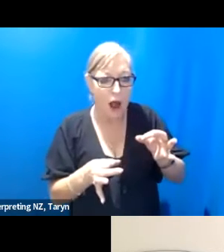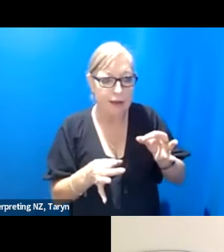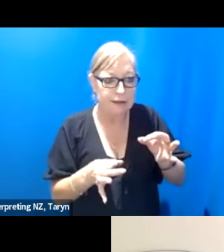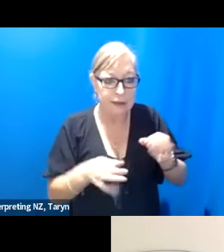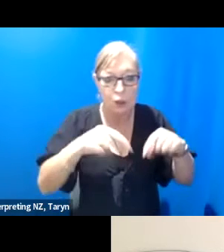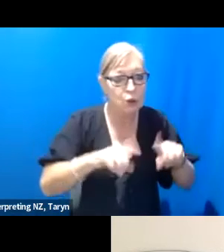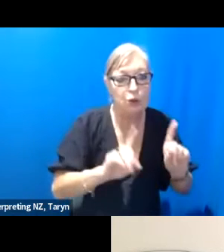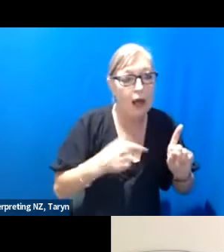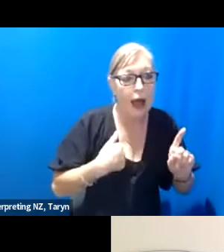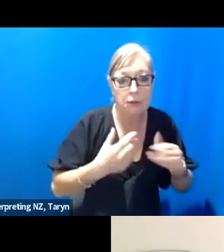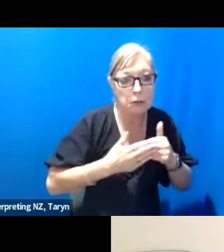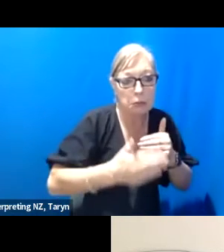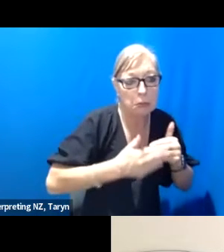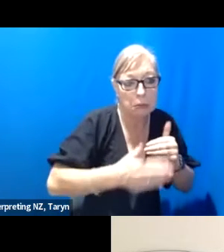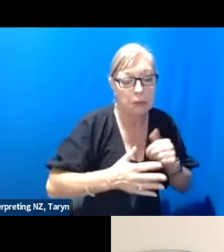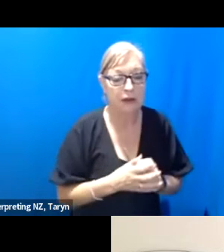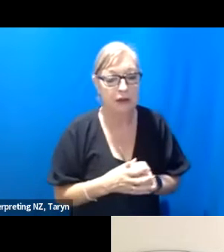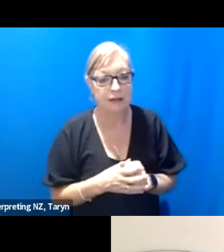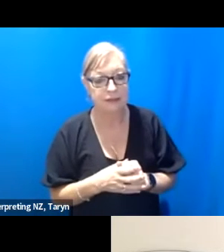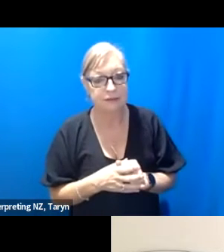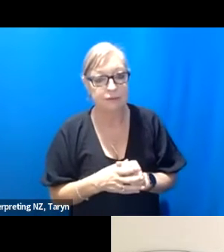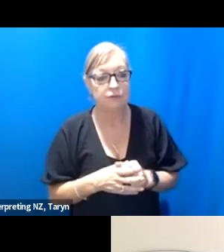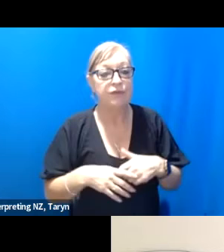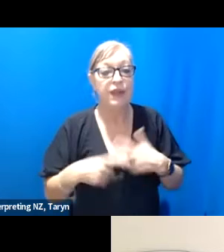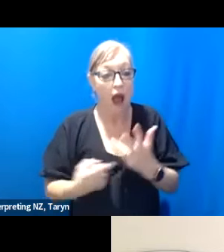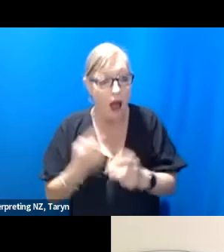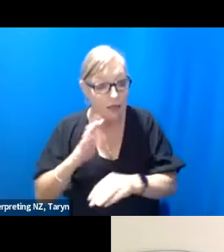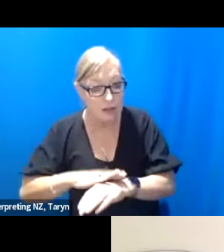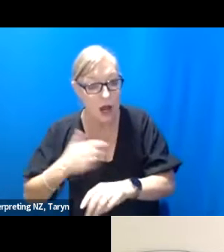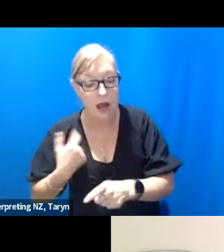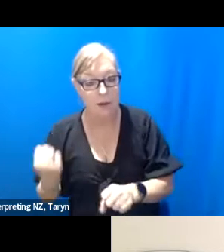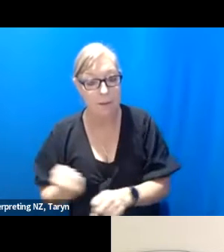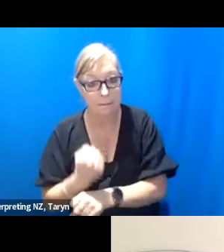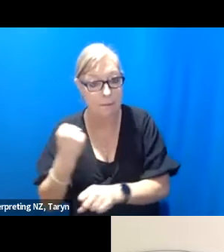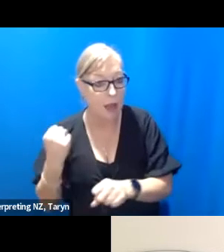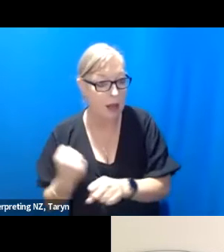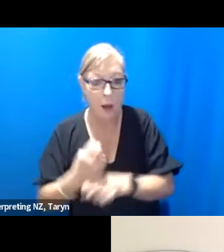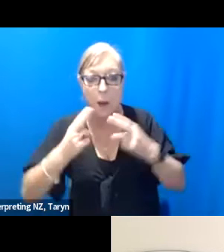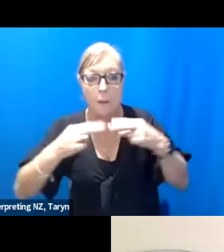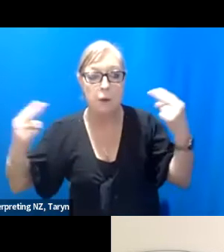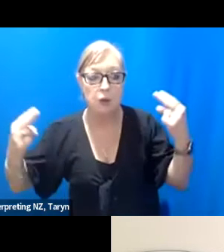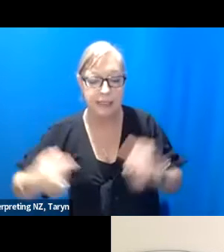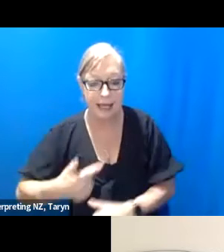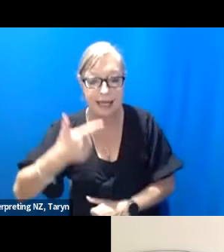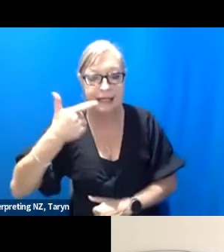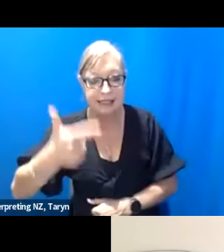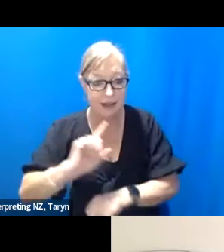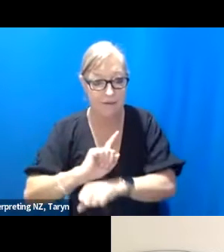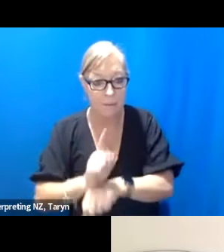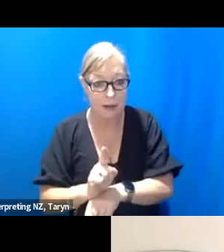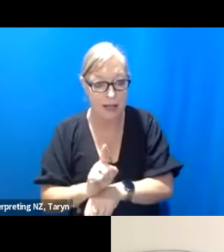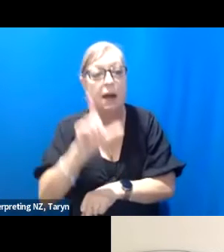that's like okay this is seven minutes and you can modify this music, this choreographic score,